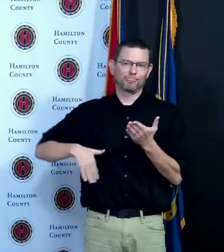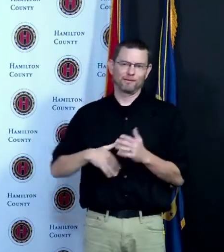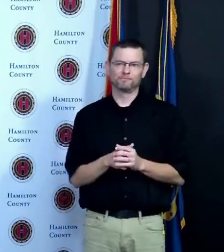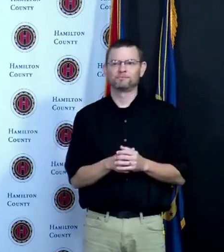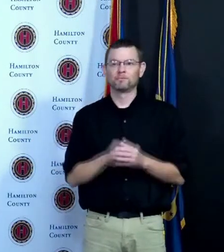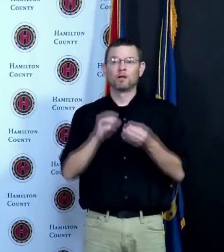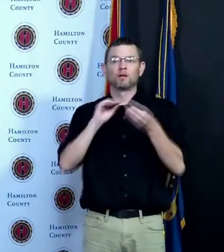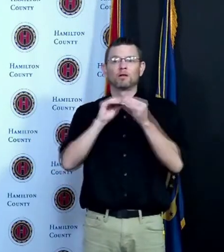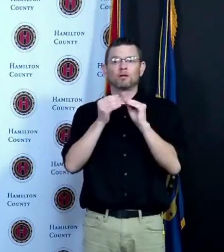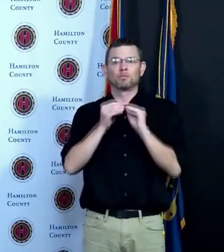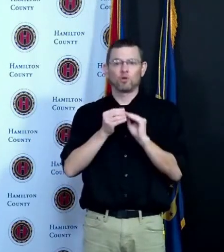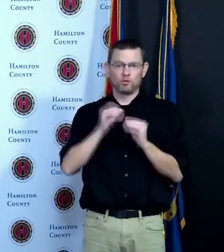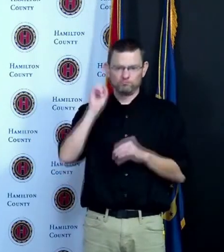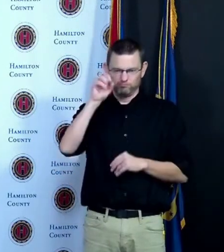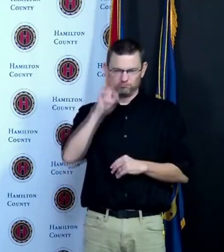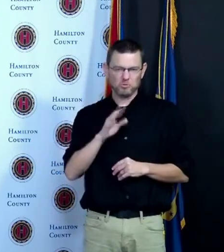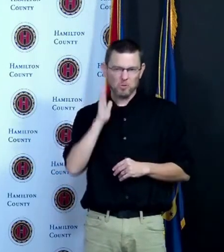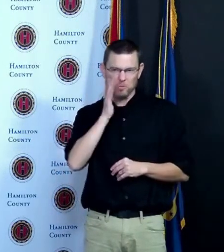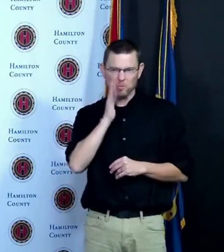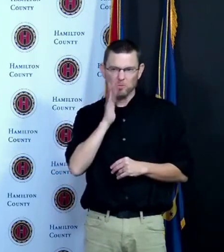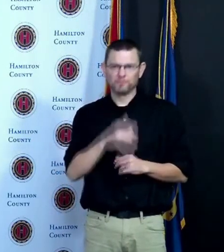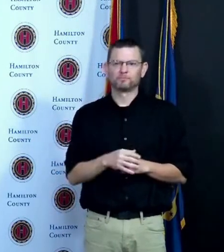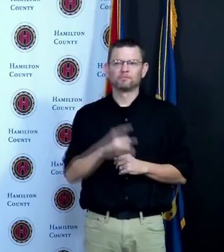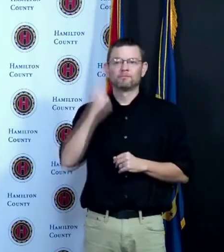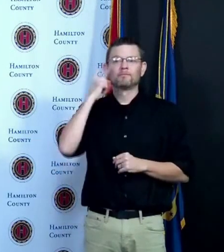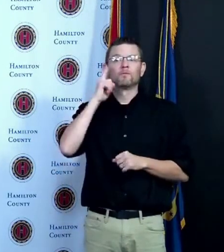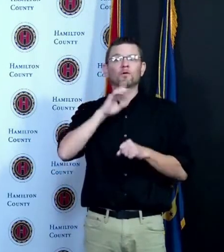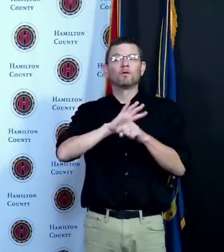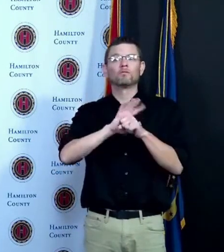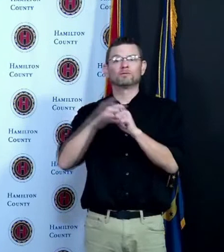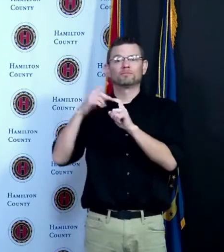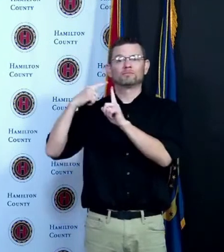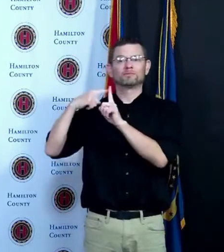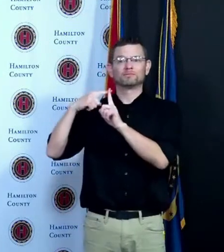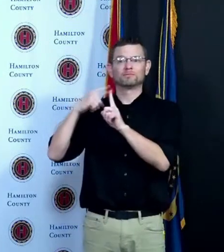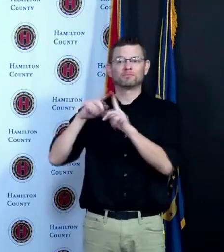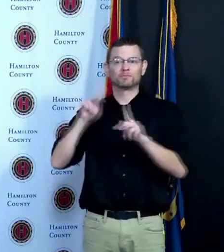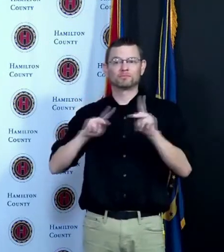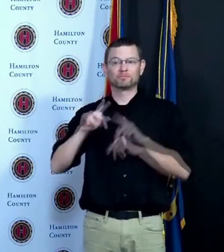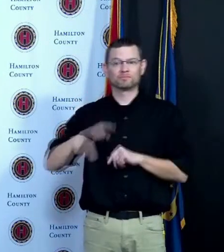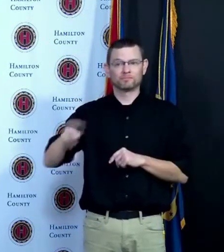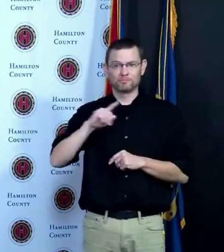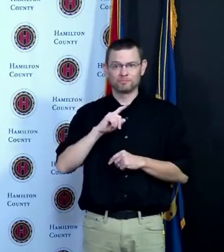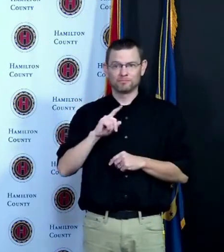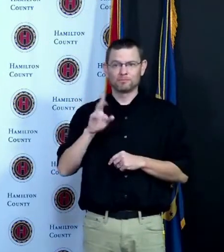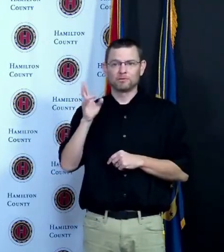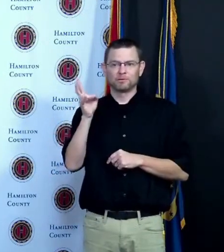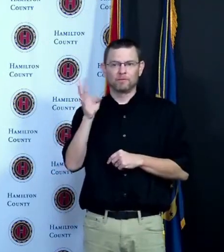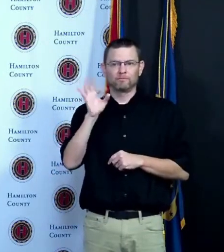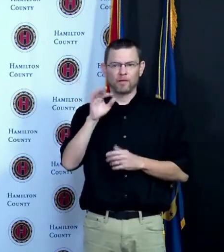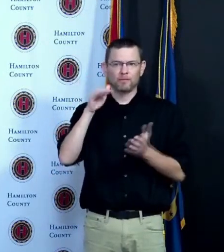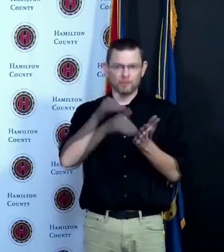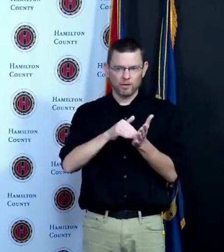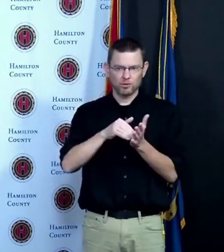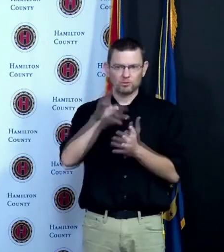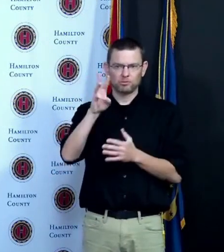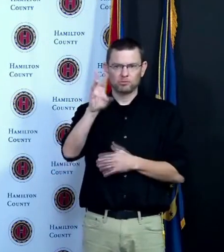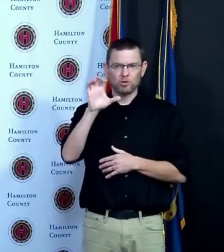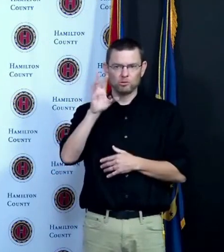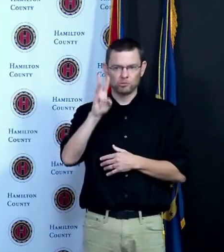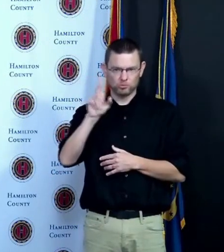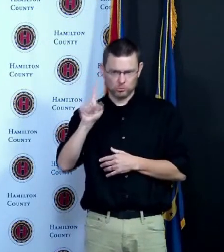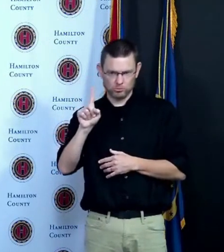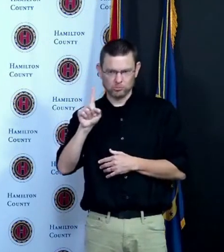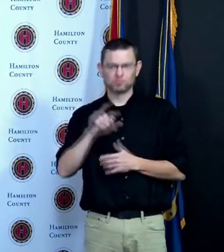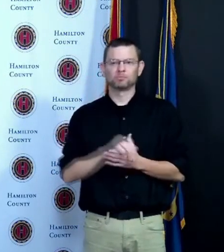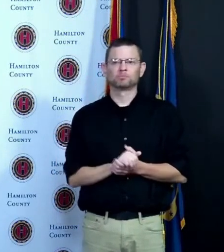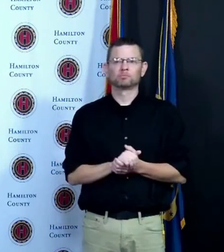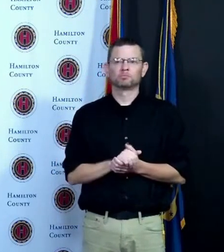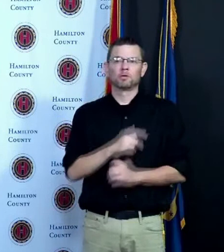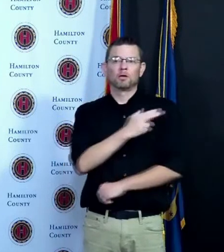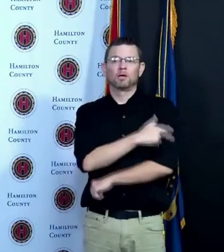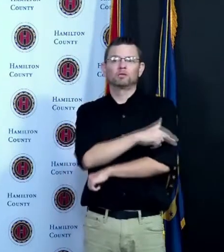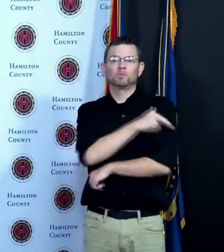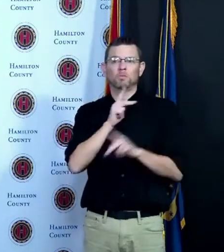Covid-19 in Hamilton County is 79,661. the number of people hospitalized in Hamilton County is up